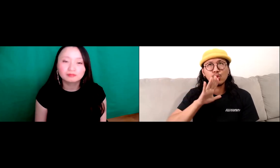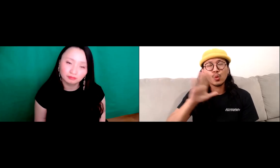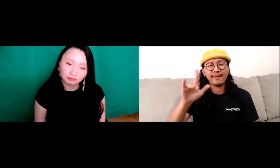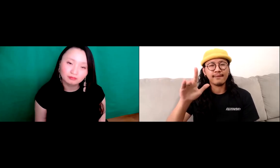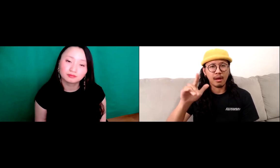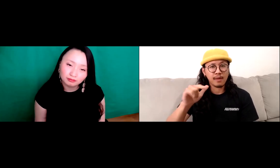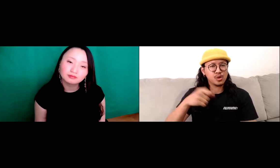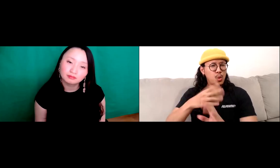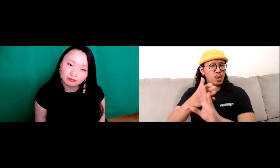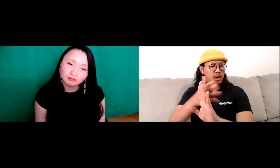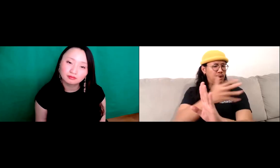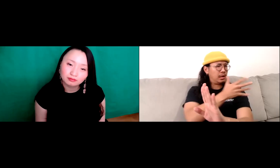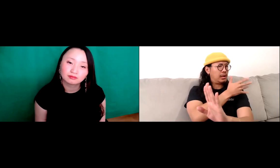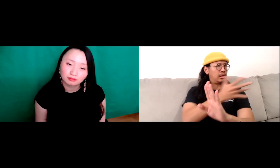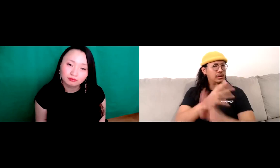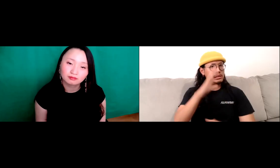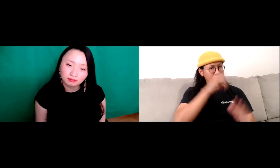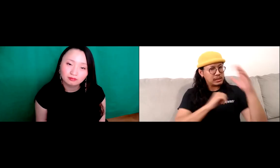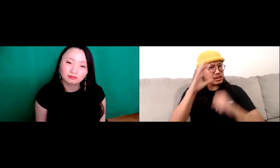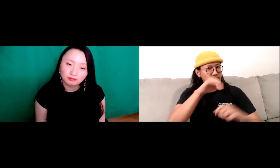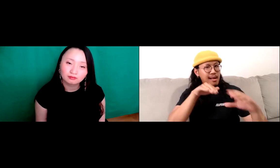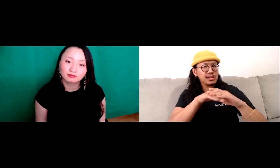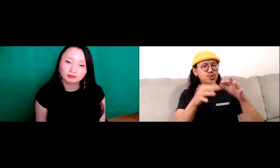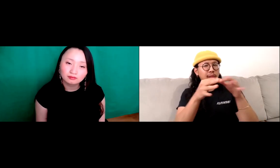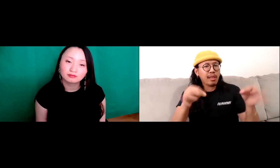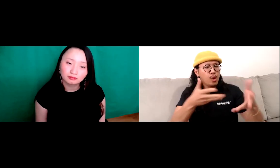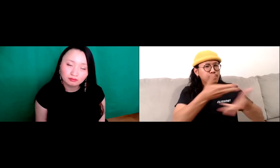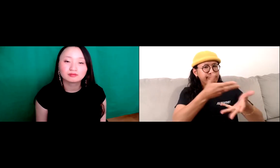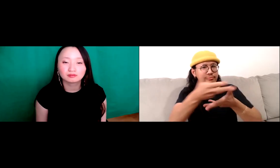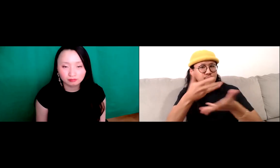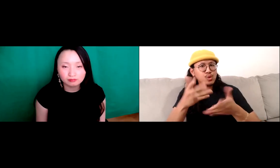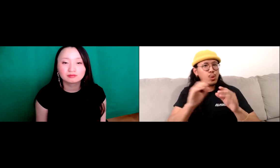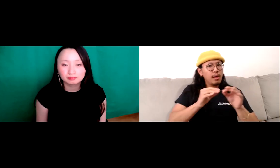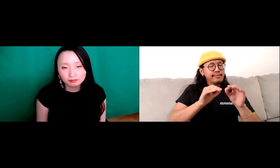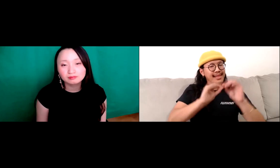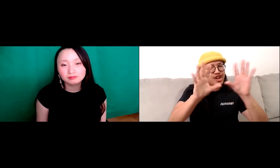I didn't learn as well until later in life when I was 25 years old so I miss a lot growing